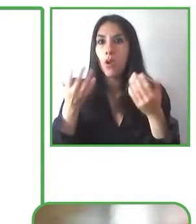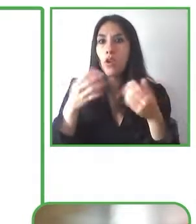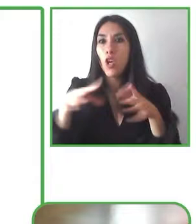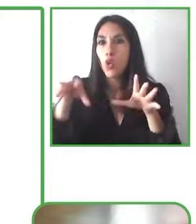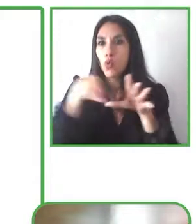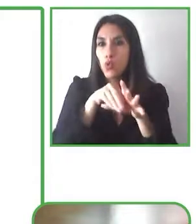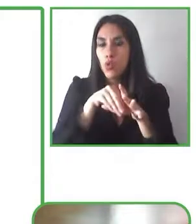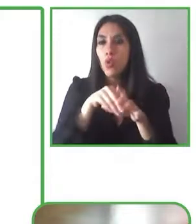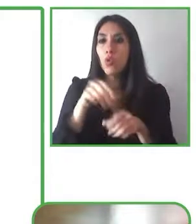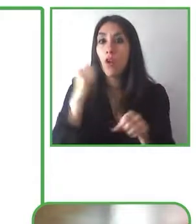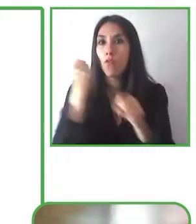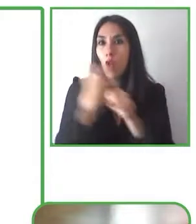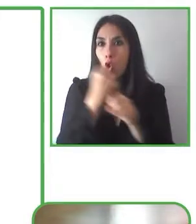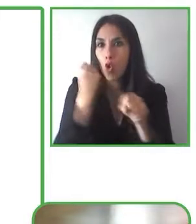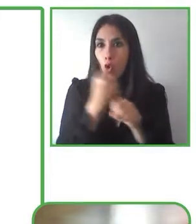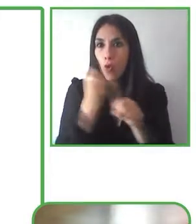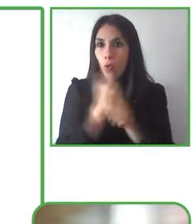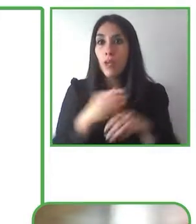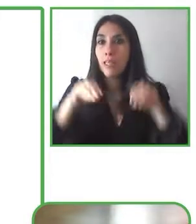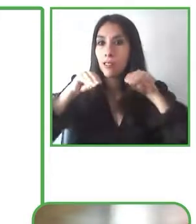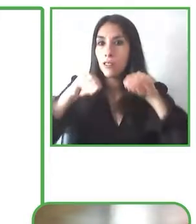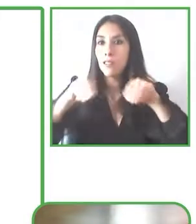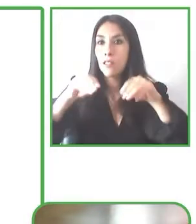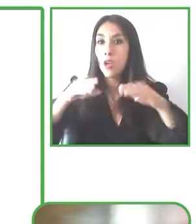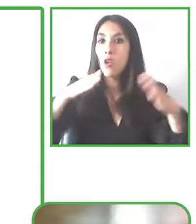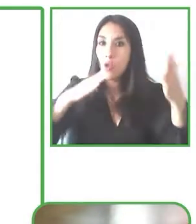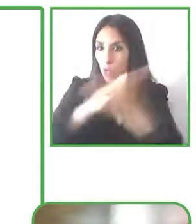inclusion training and accessibility.